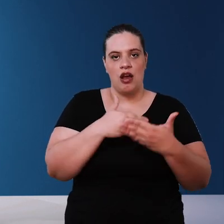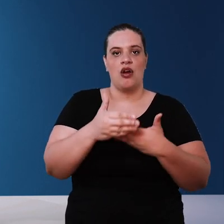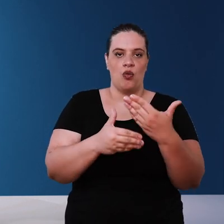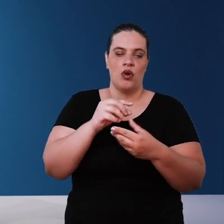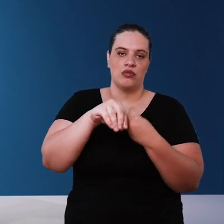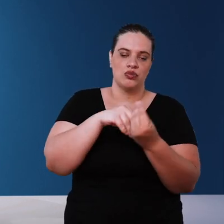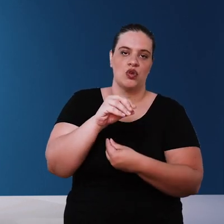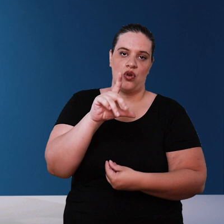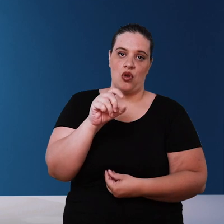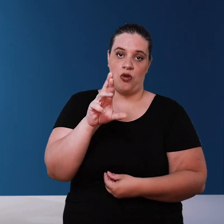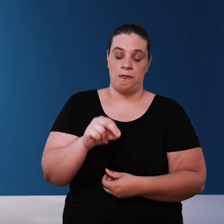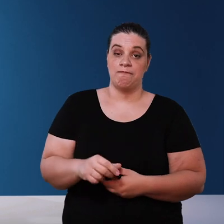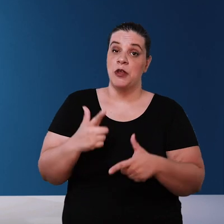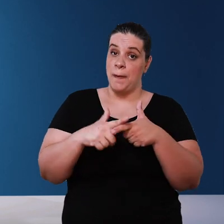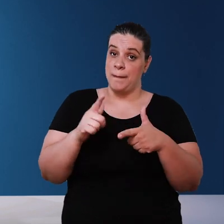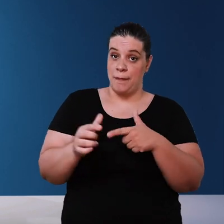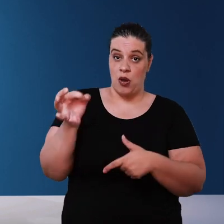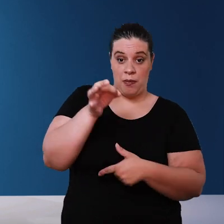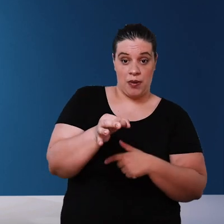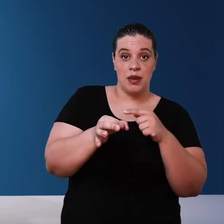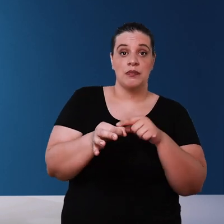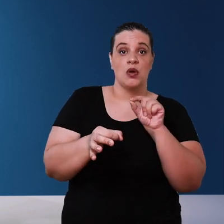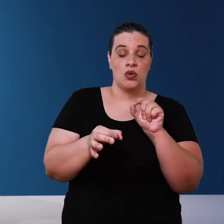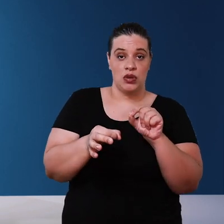presence of chlorine the problem of this technique that in the case of the float